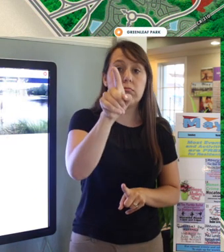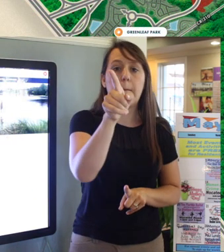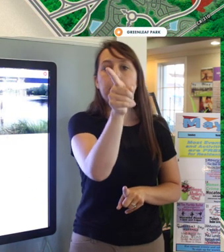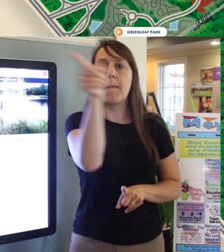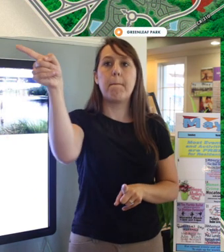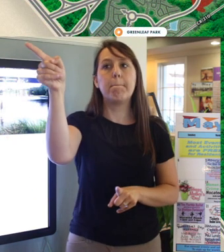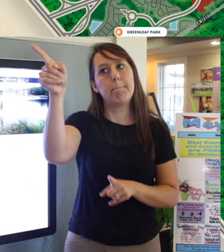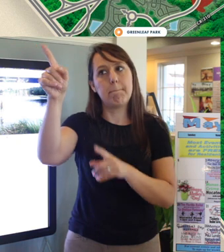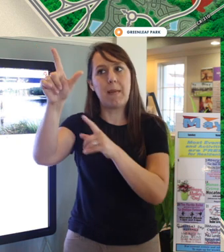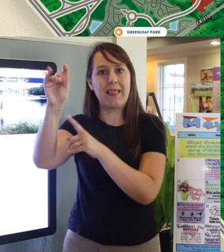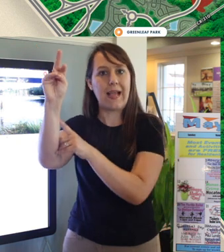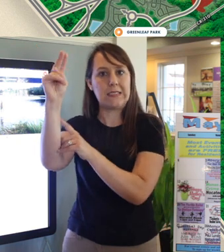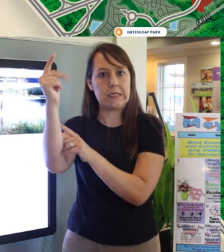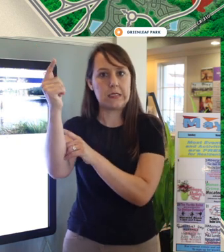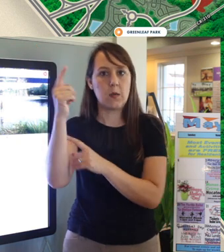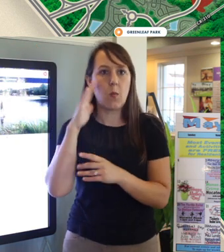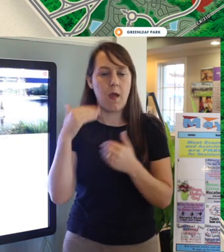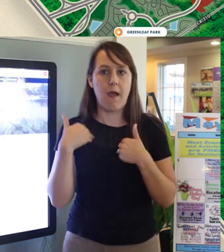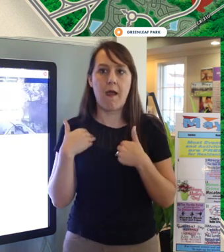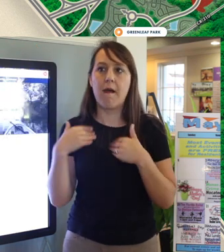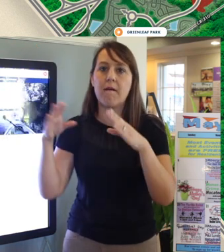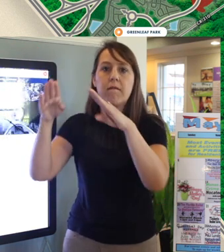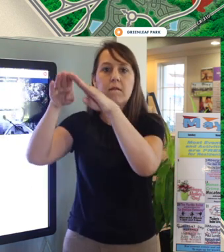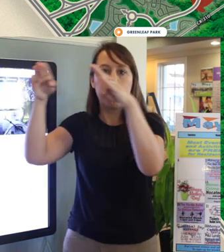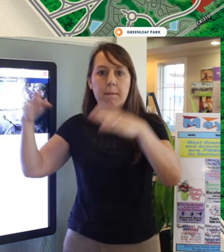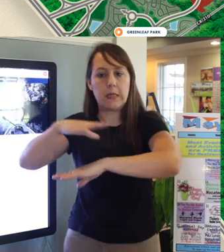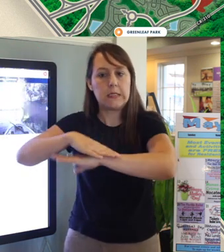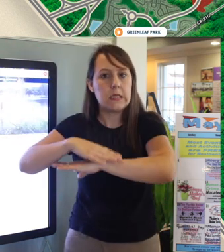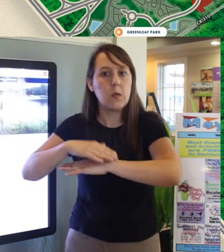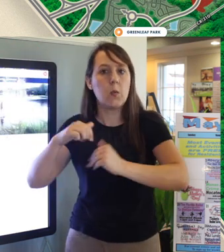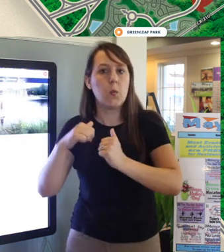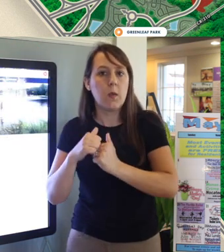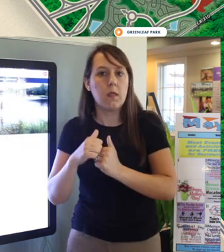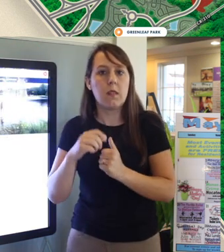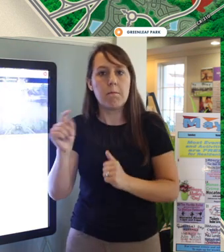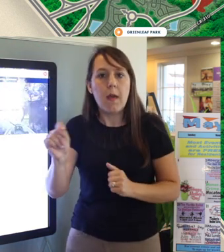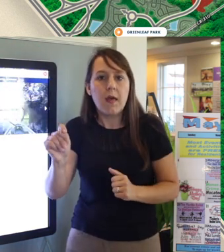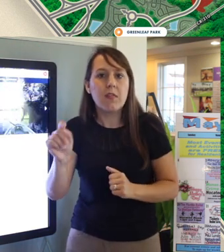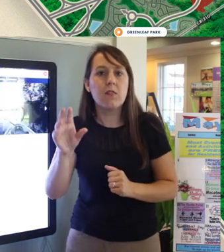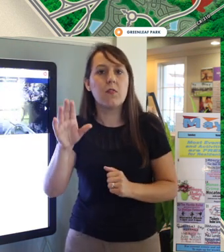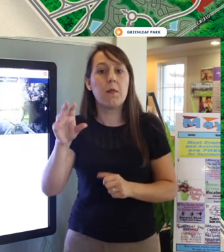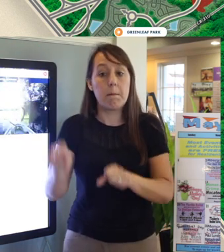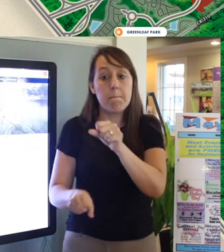This will have a Resident pavilion with restrooms, and bike racks, and a parking lot